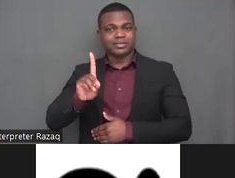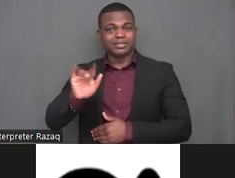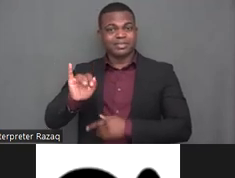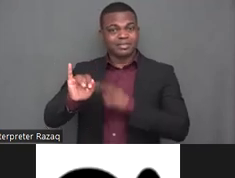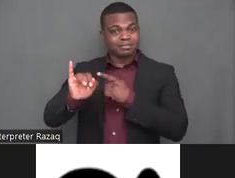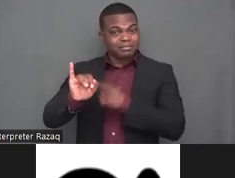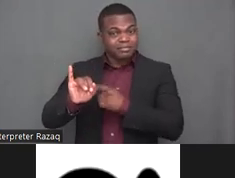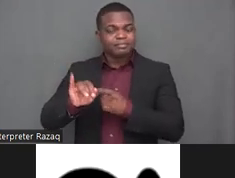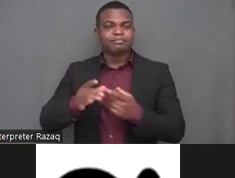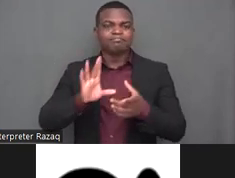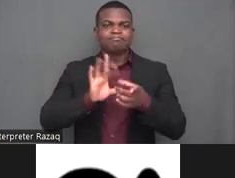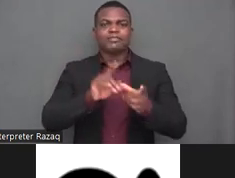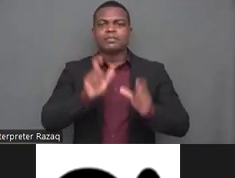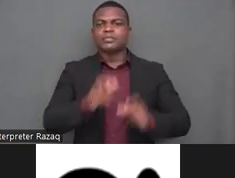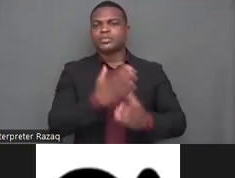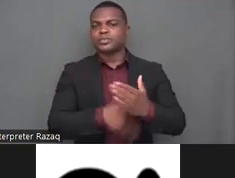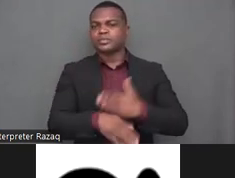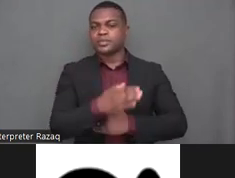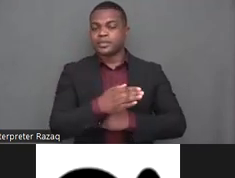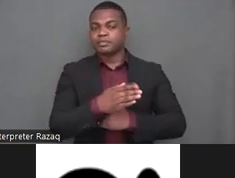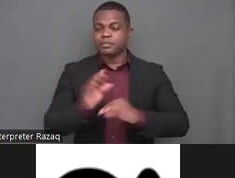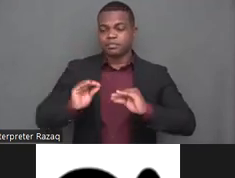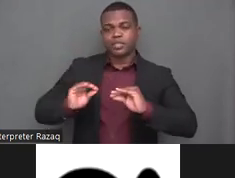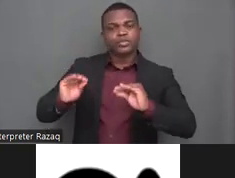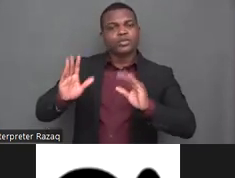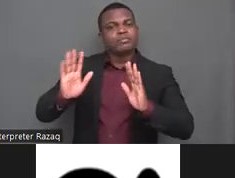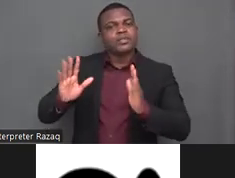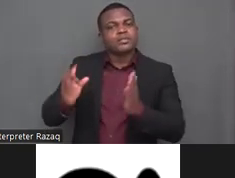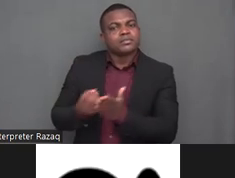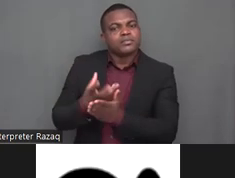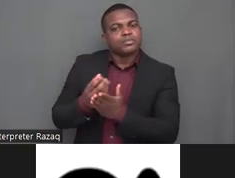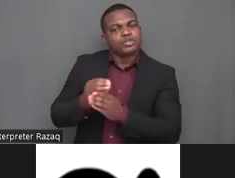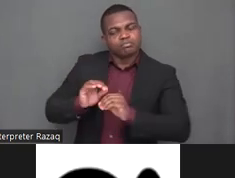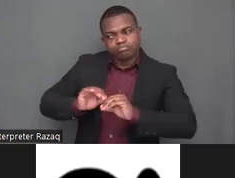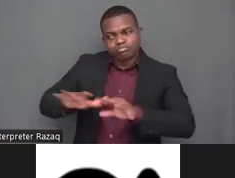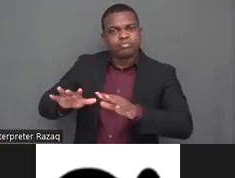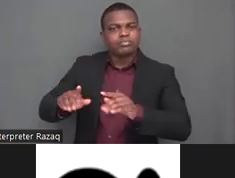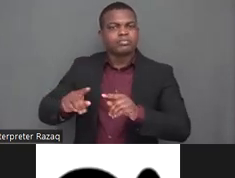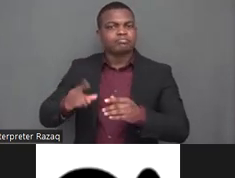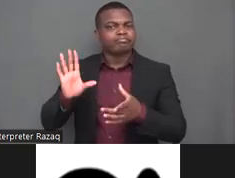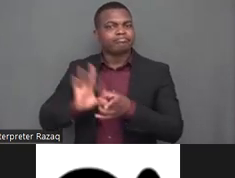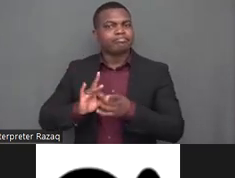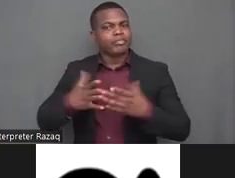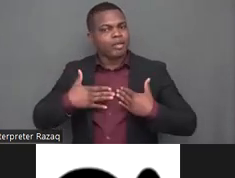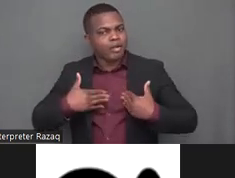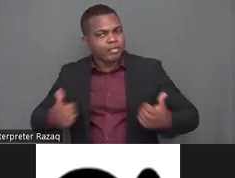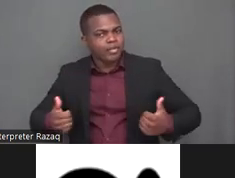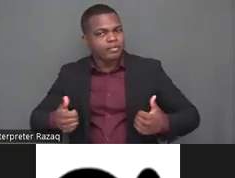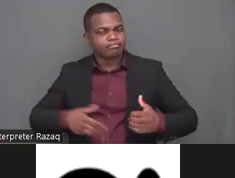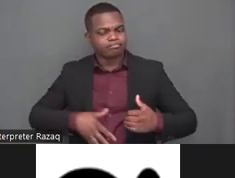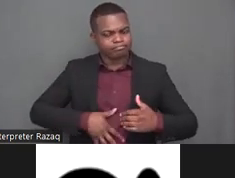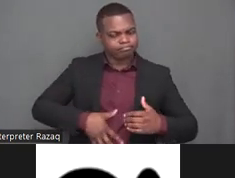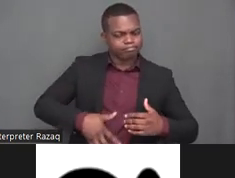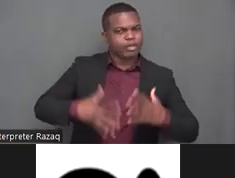is very important that the inter intervention first intervention is coming to the girls